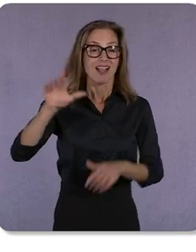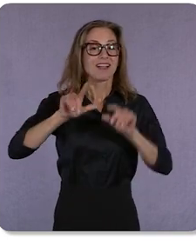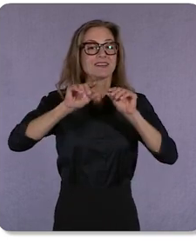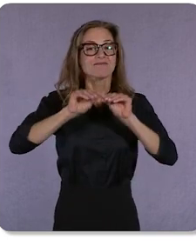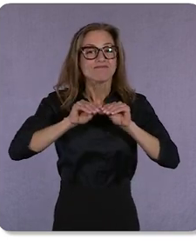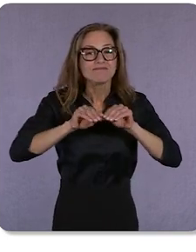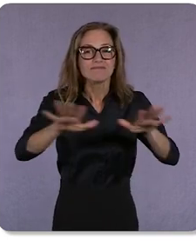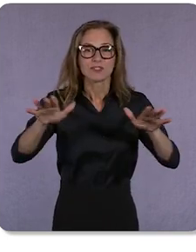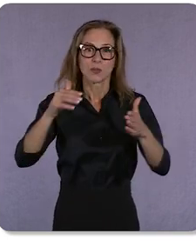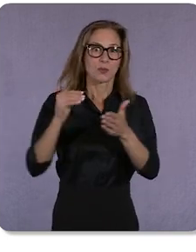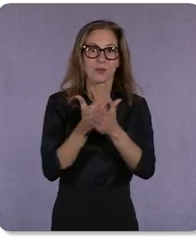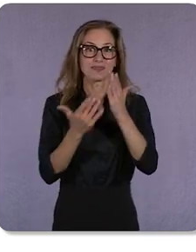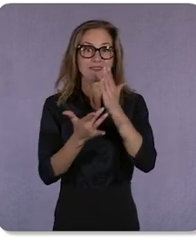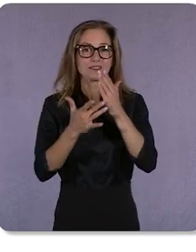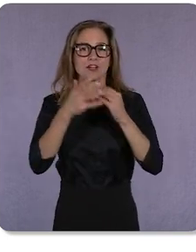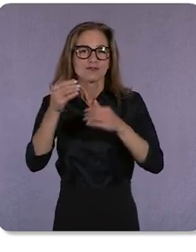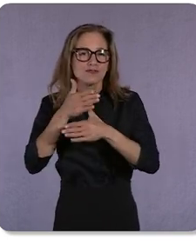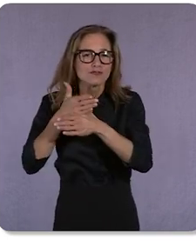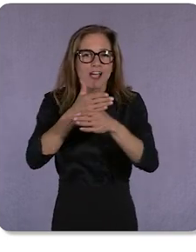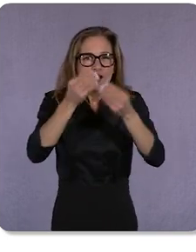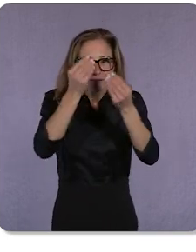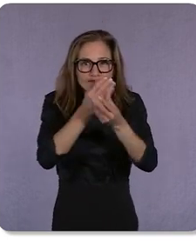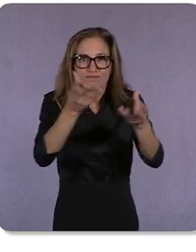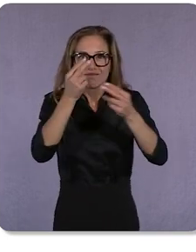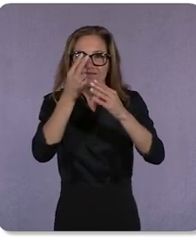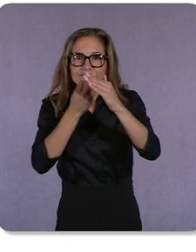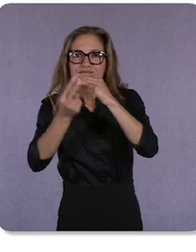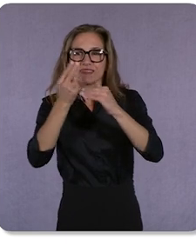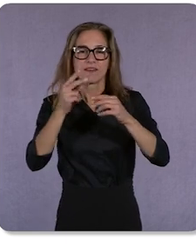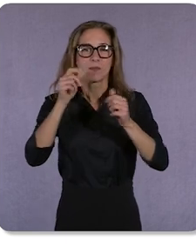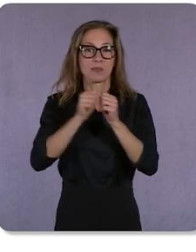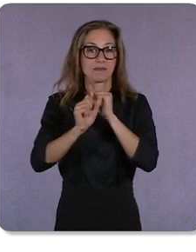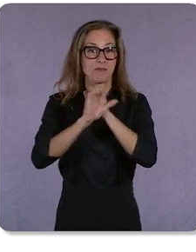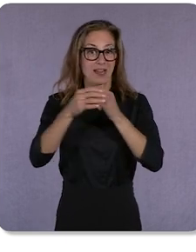insights with leaders like all of you. We also look forward to this time of year